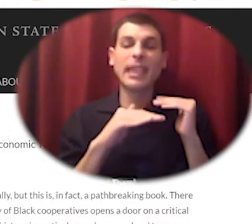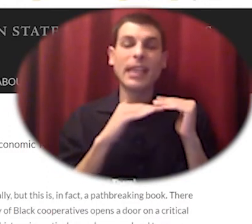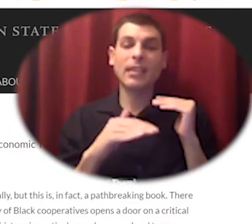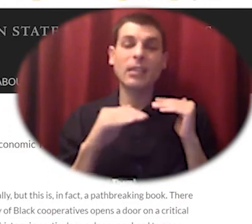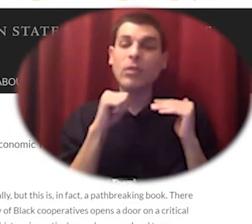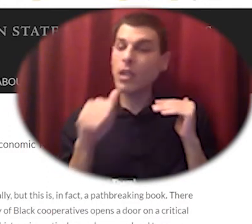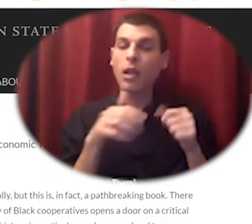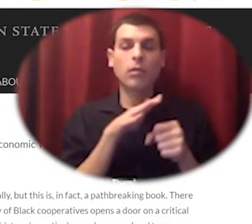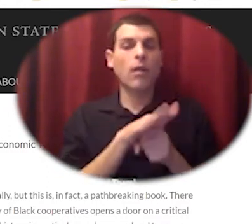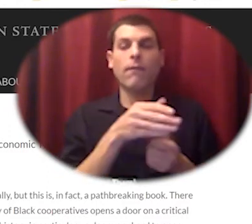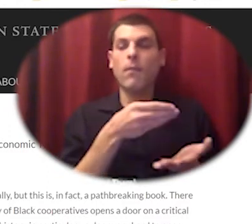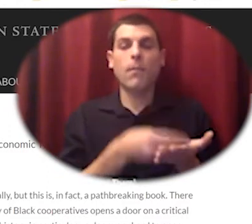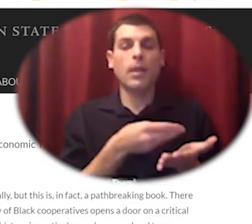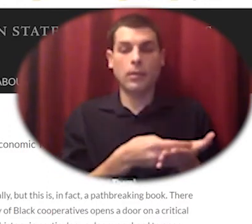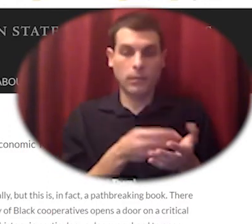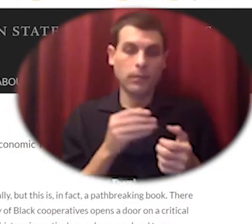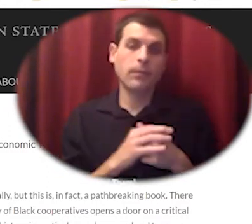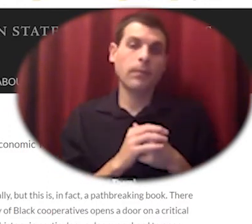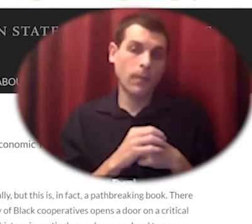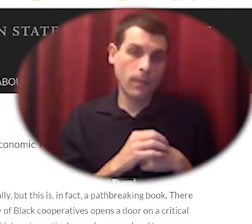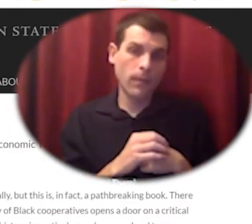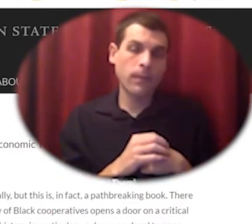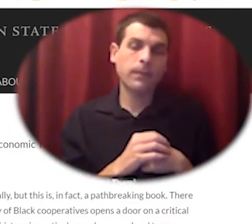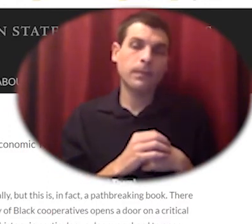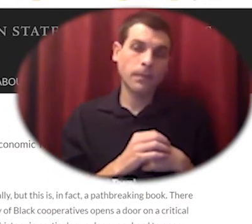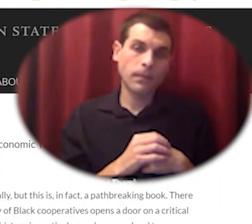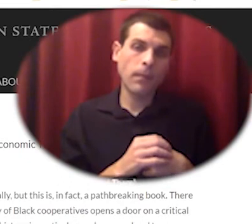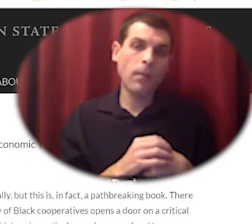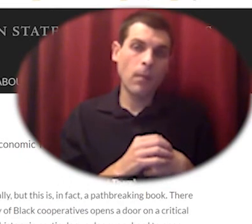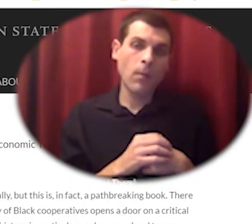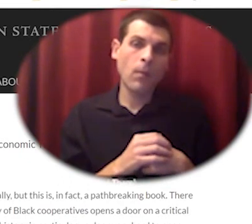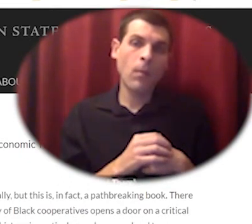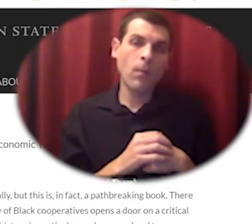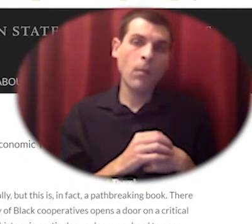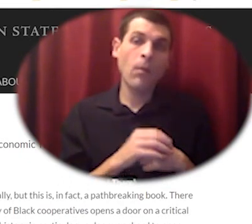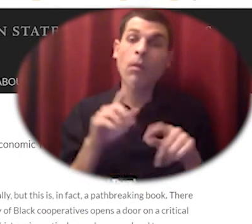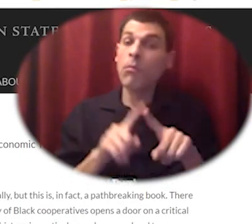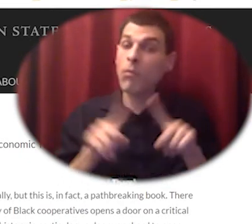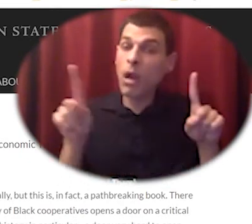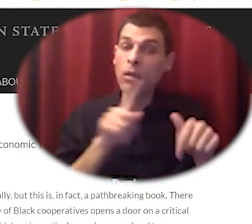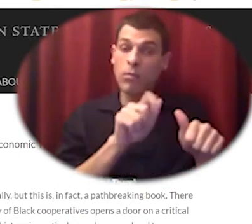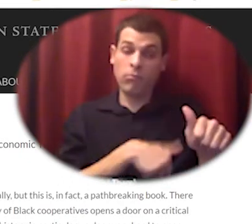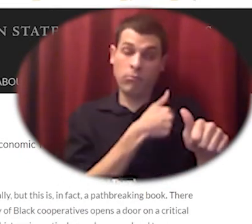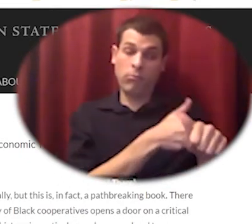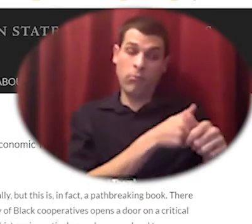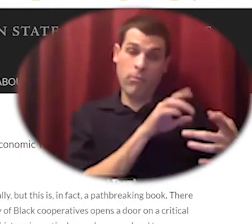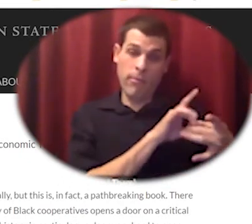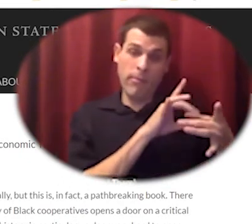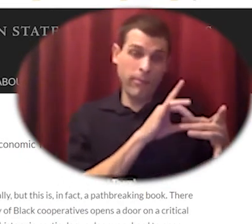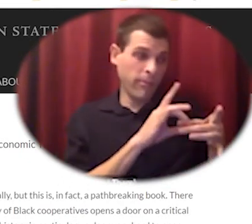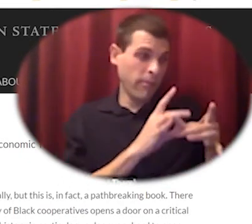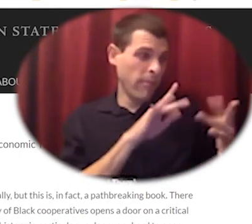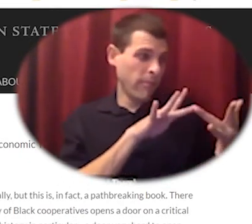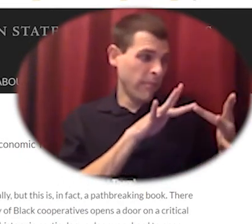were able to build based on those mutual insurance groups led to communities being able to start